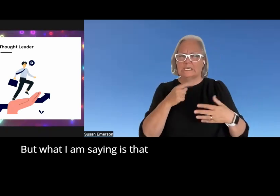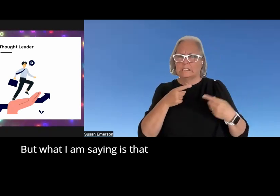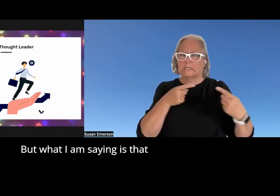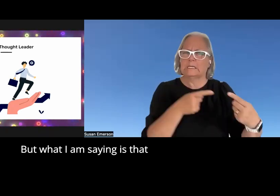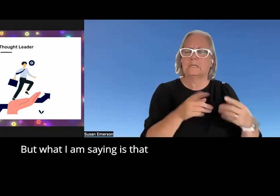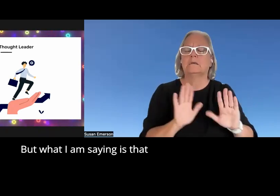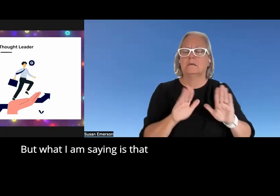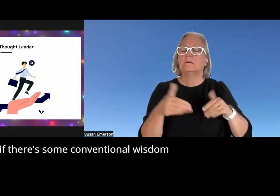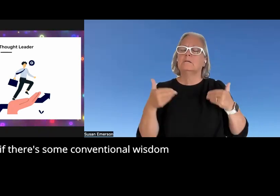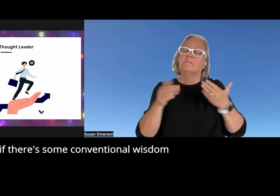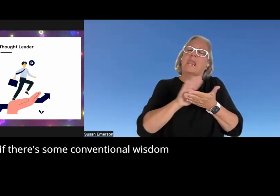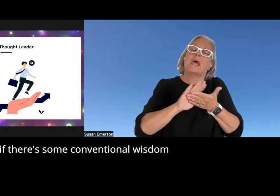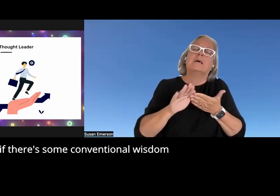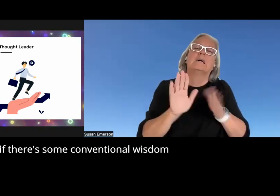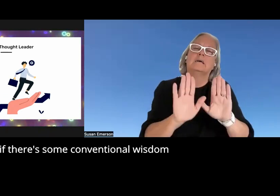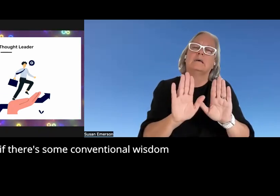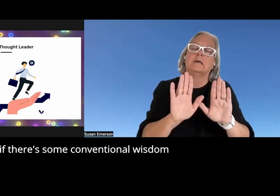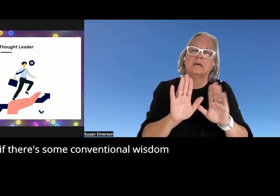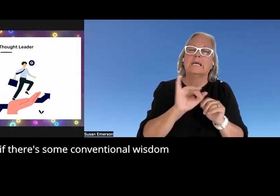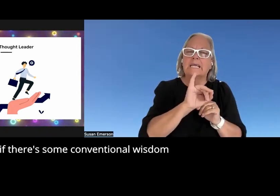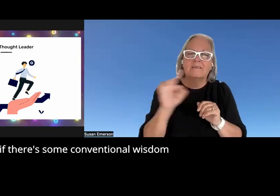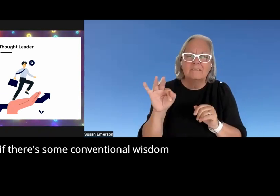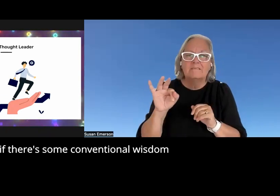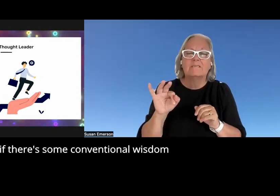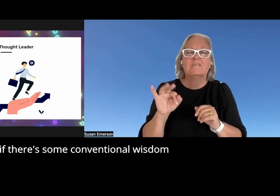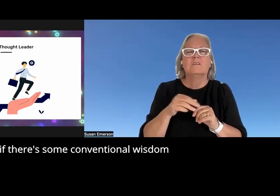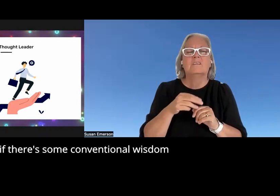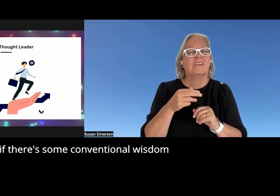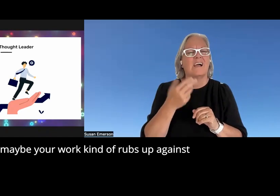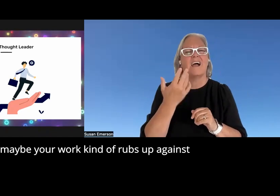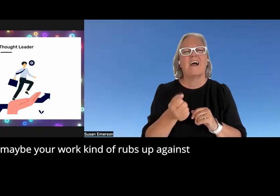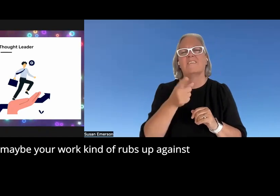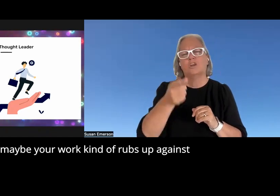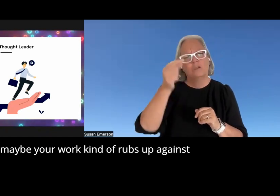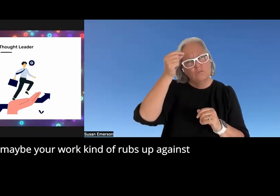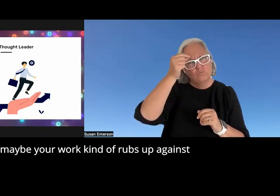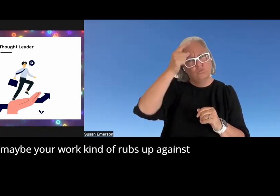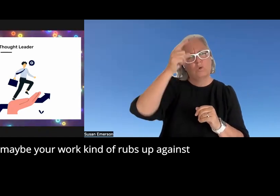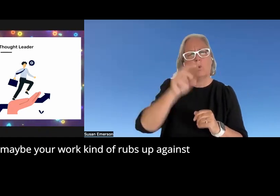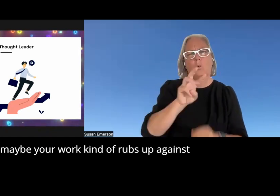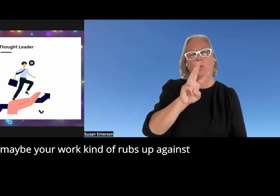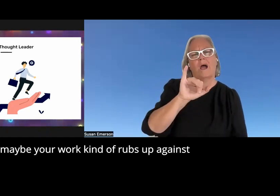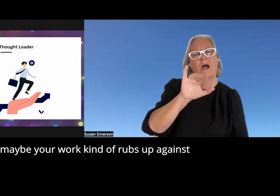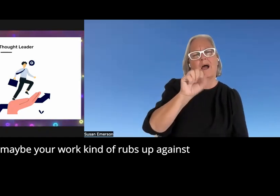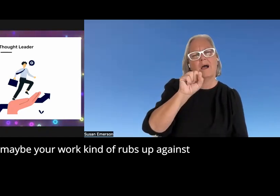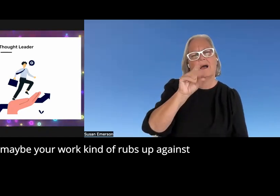saying is that if there's some conventional wisdom that maybe your work kind of rubs up